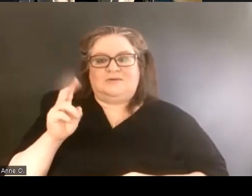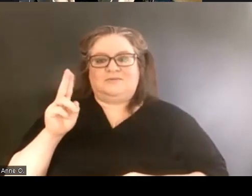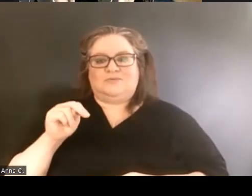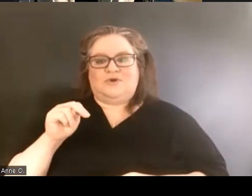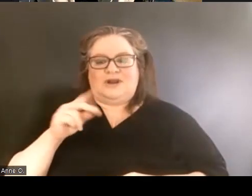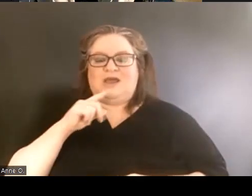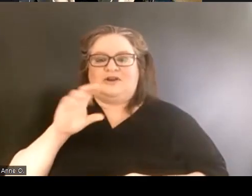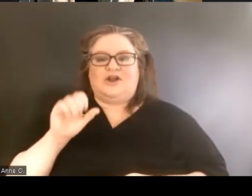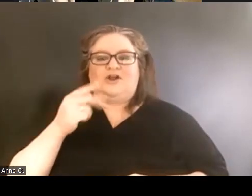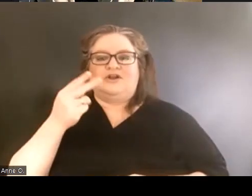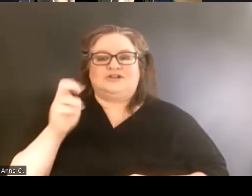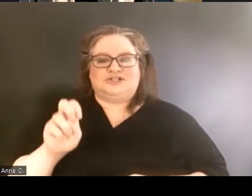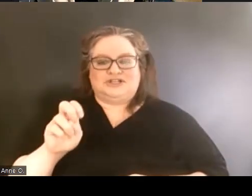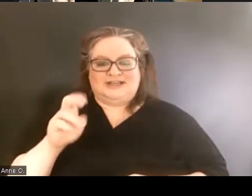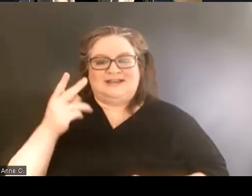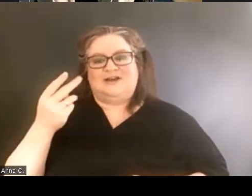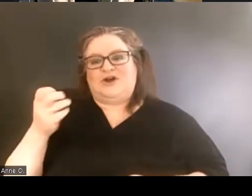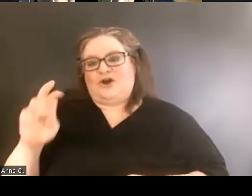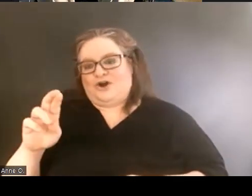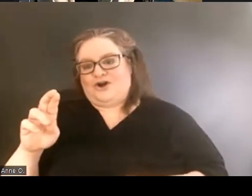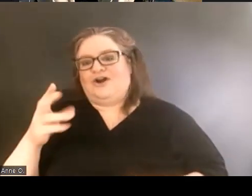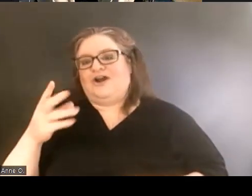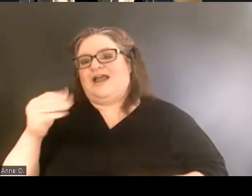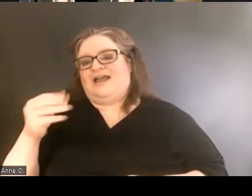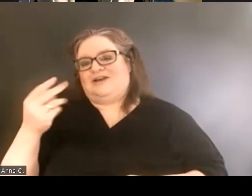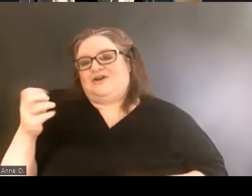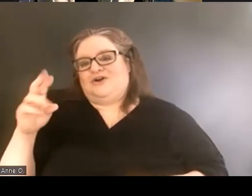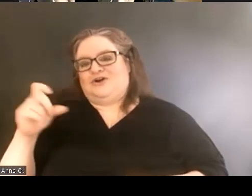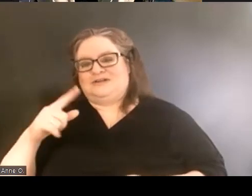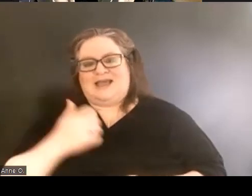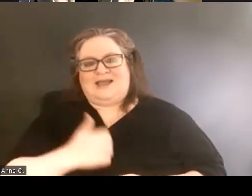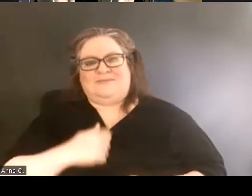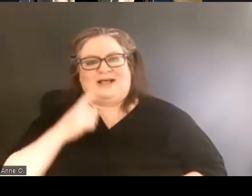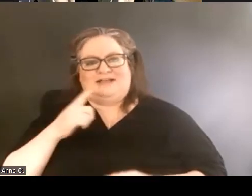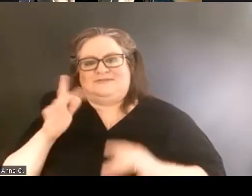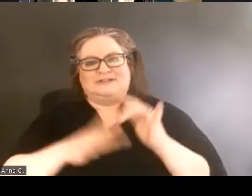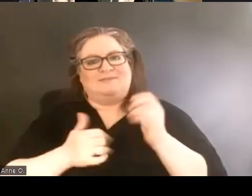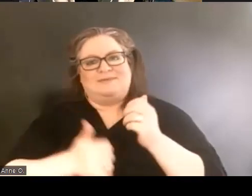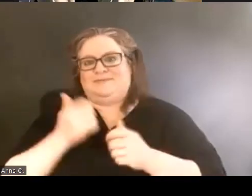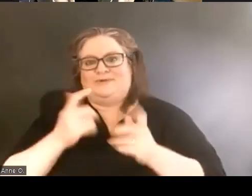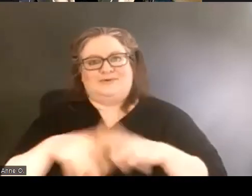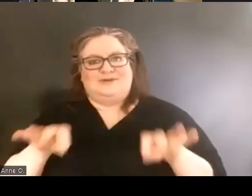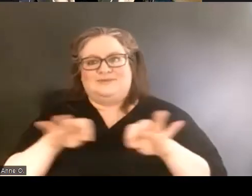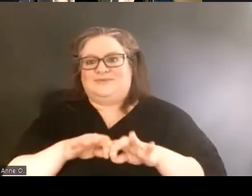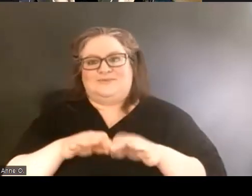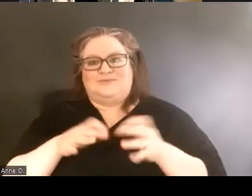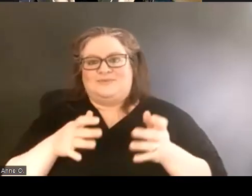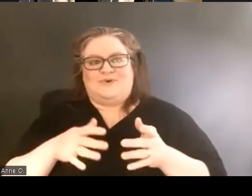So I apologize for skipping over the most important way that I needed to start.